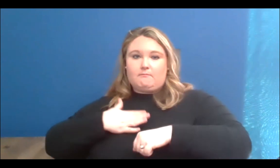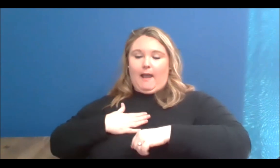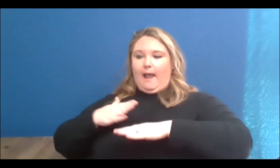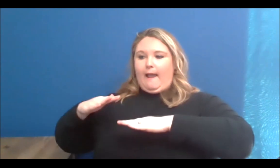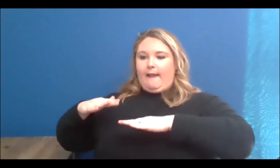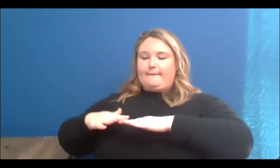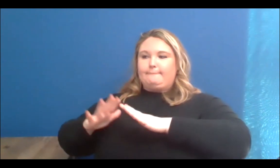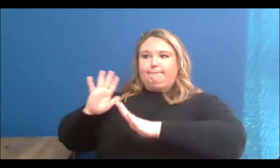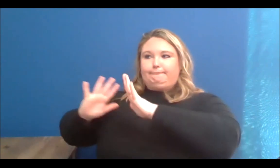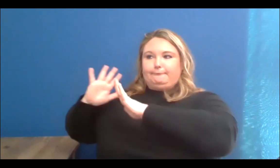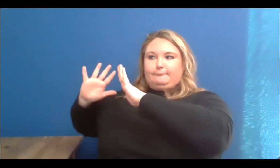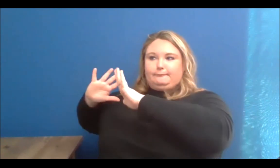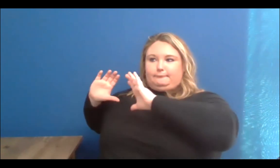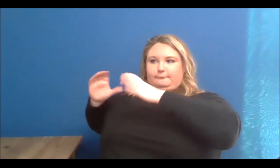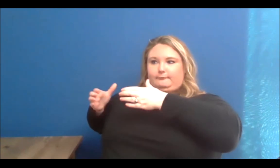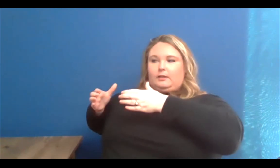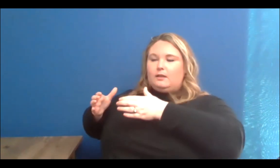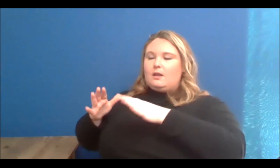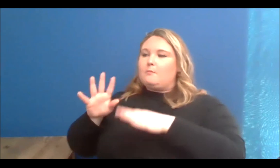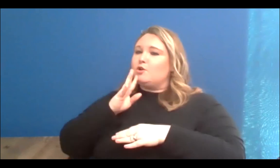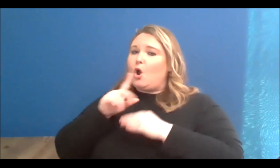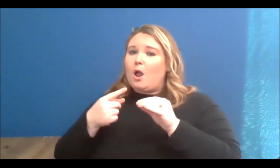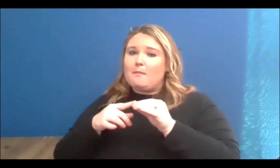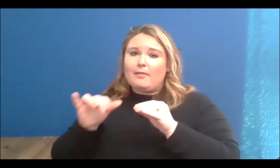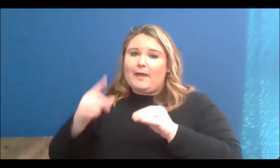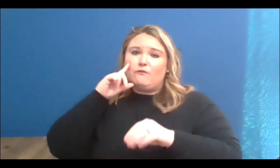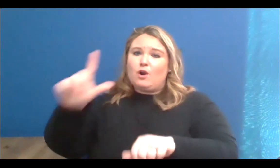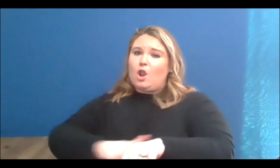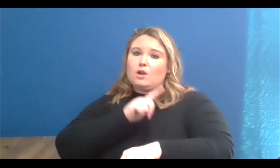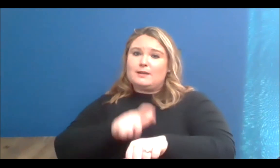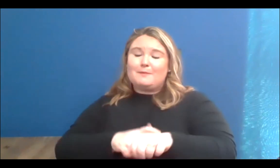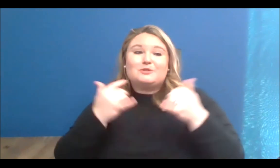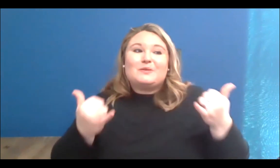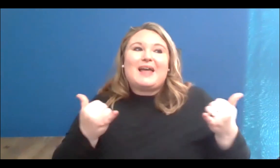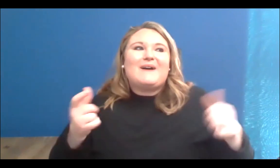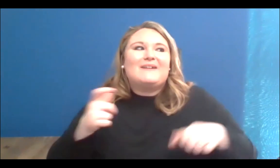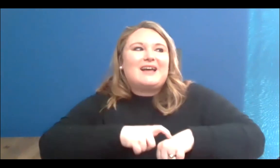we see those signals coming. So this is the time of rebirth. Sounds terrifying,